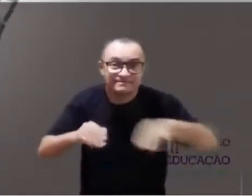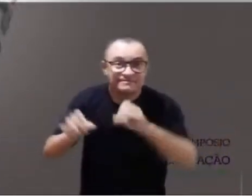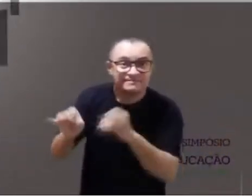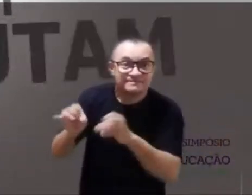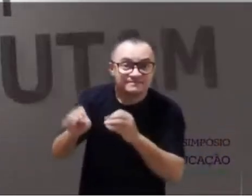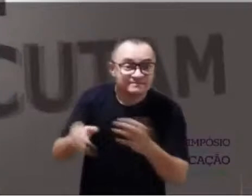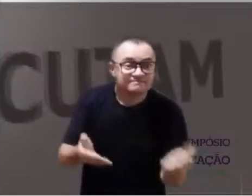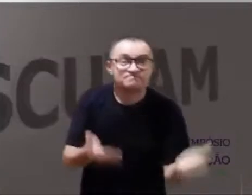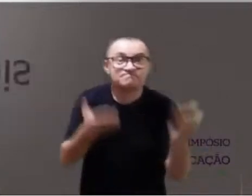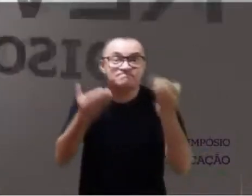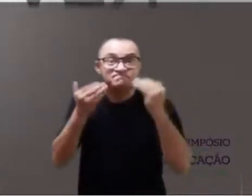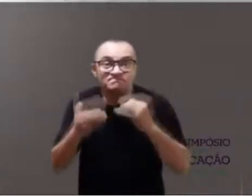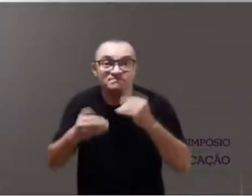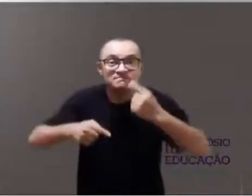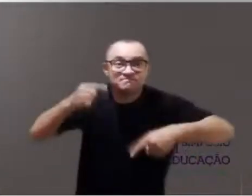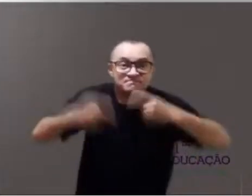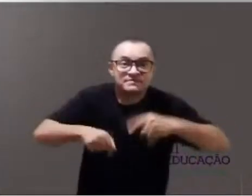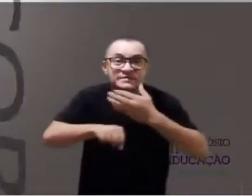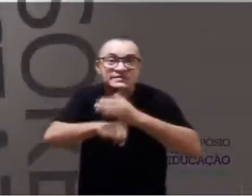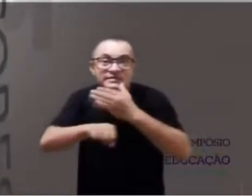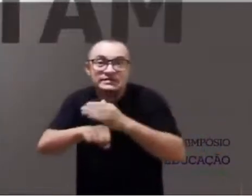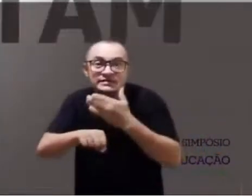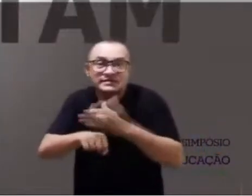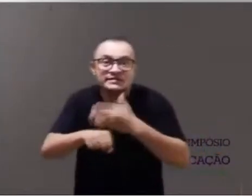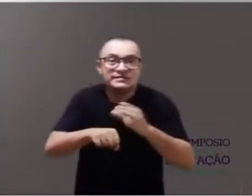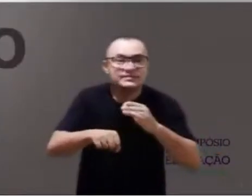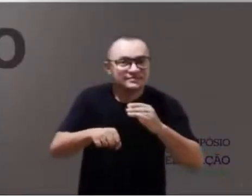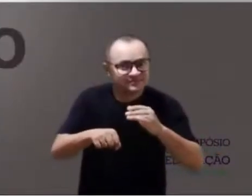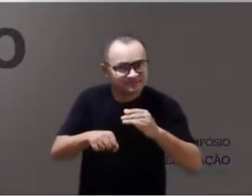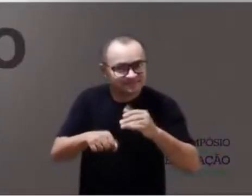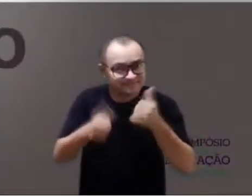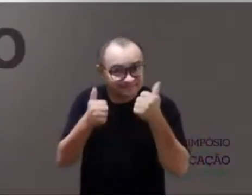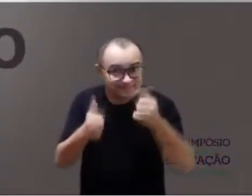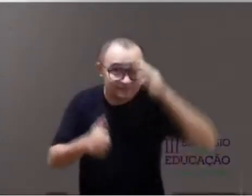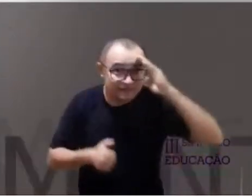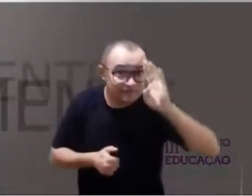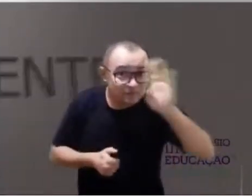to revisit and discuss their practice, their profession,